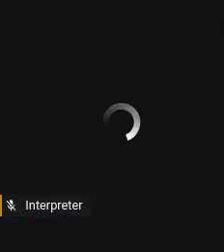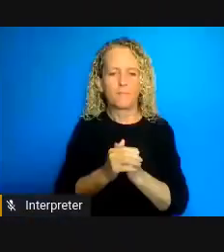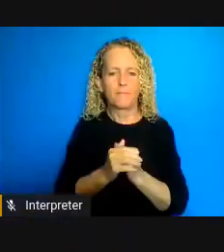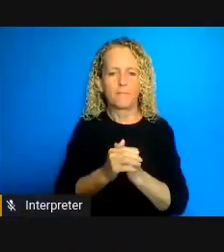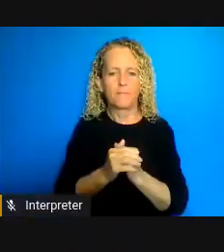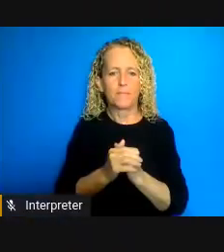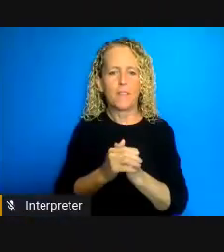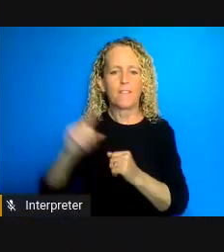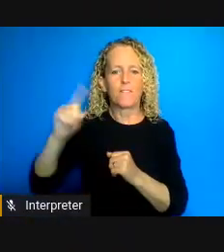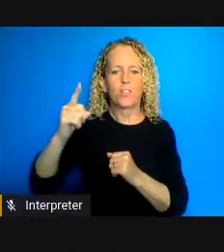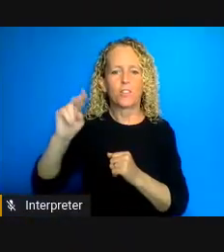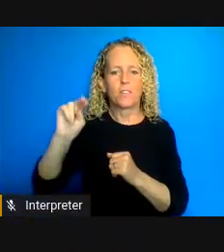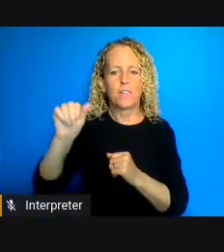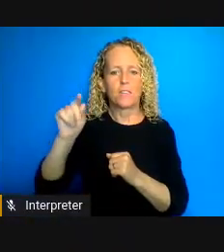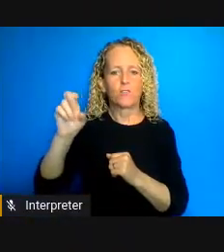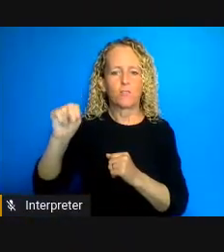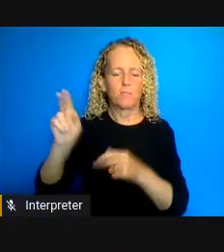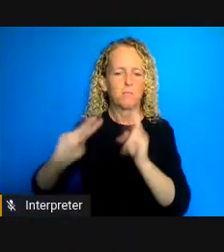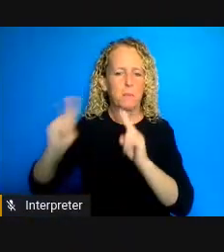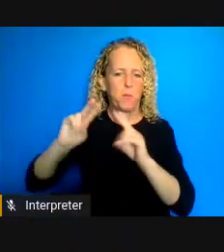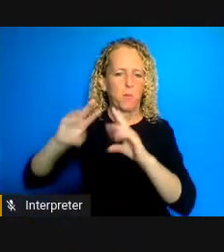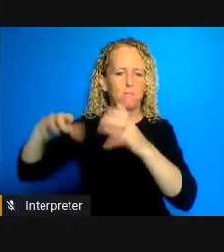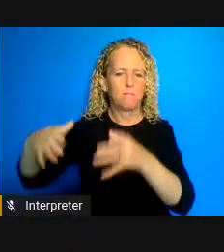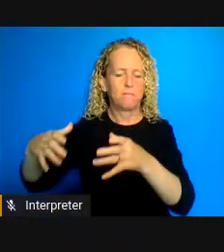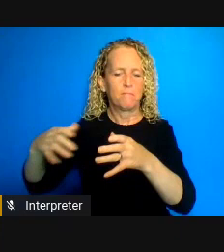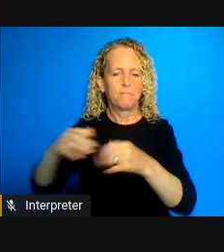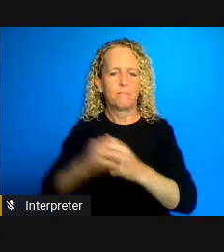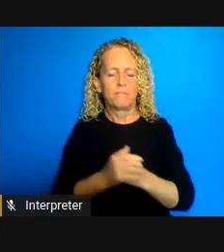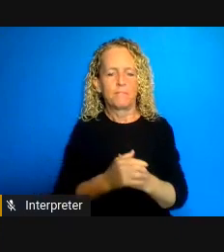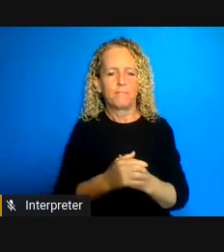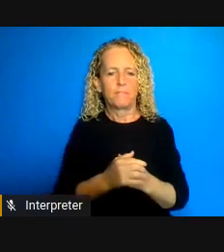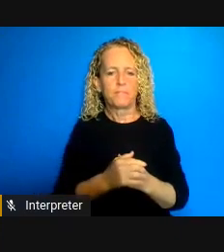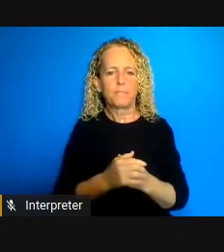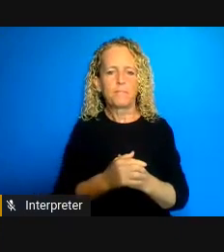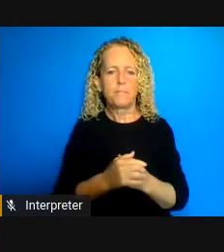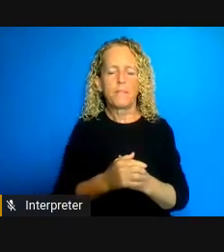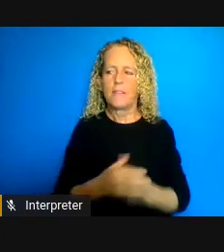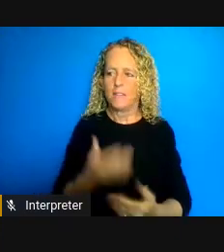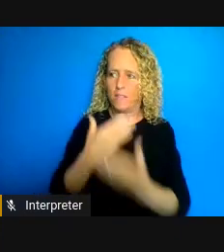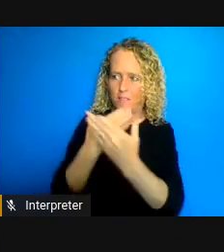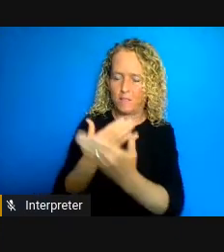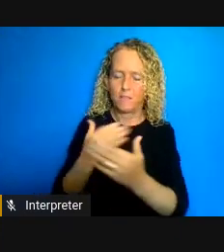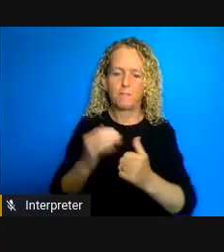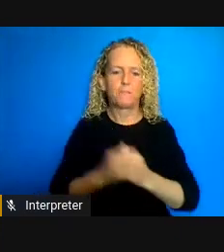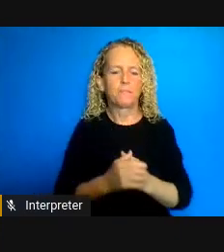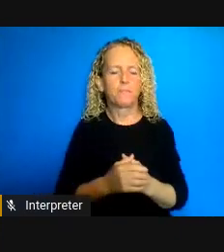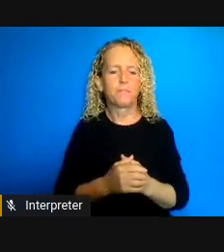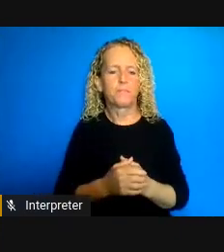you so much Theresa so I'm going to be focusing on the situation in First